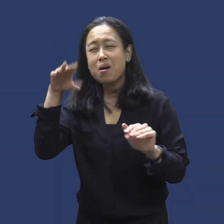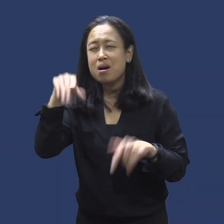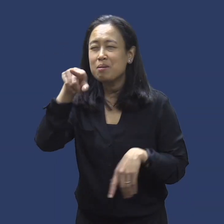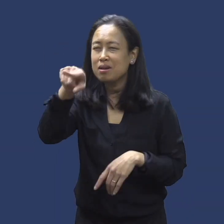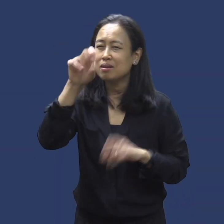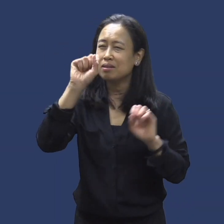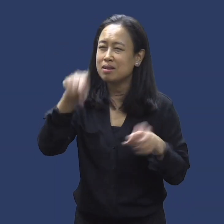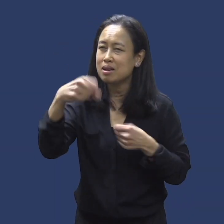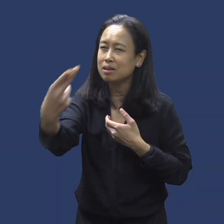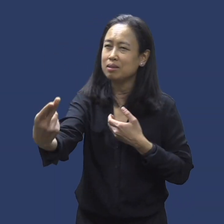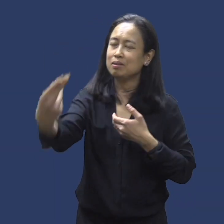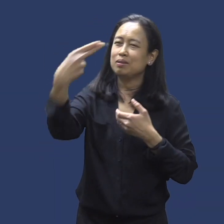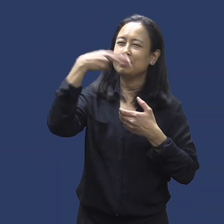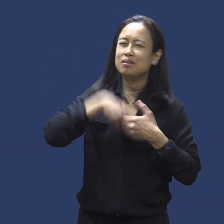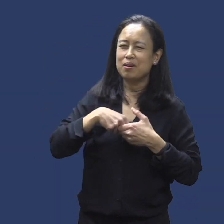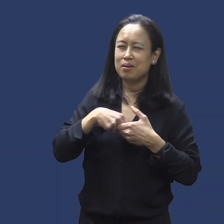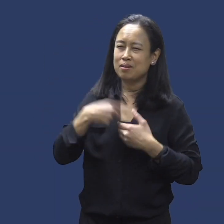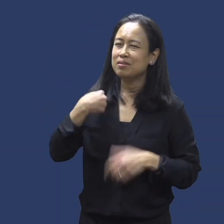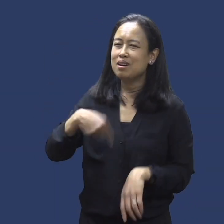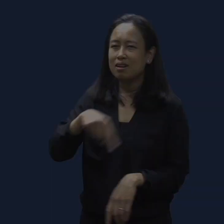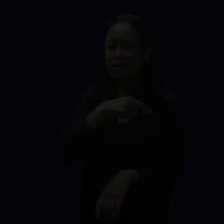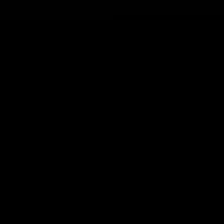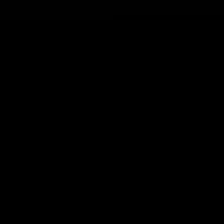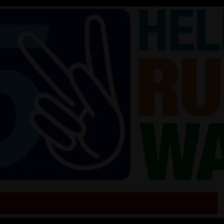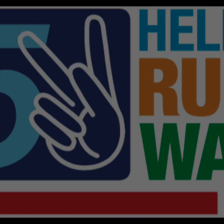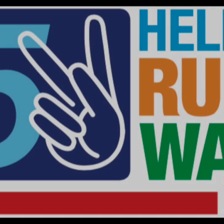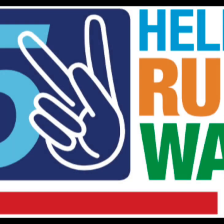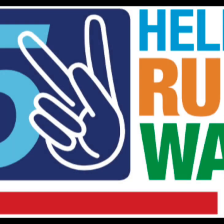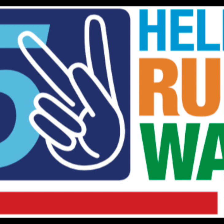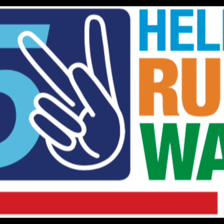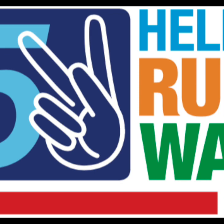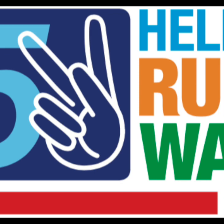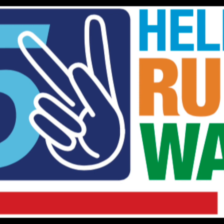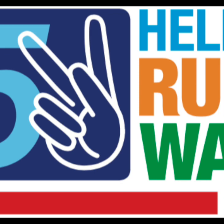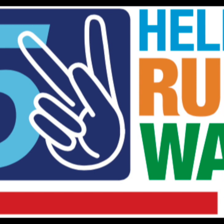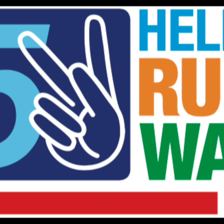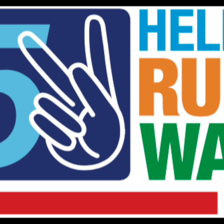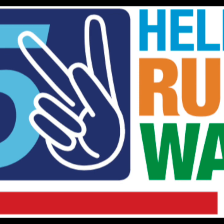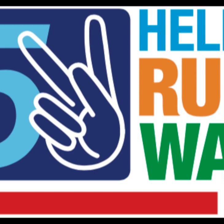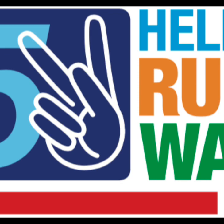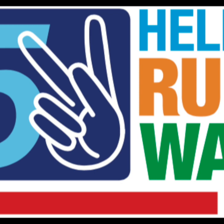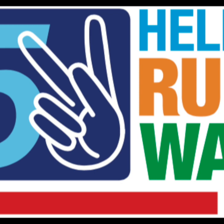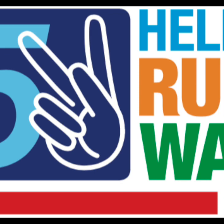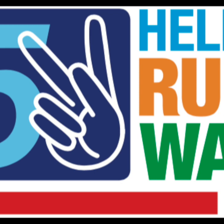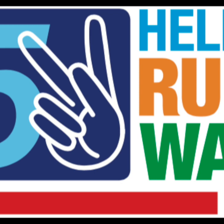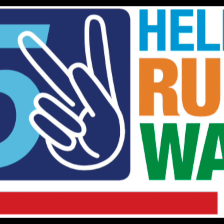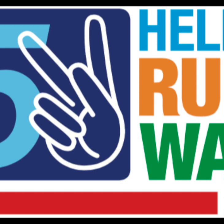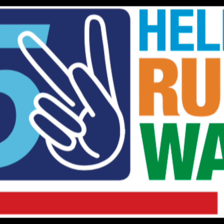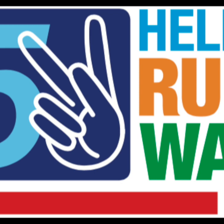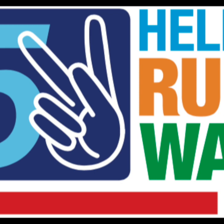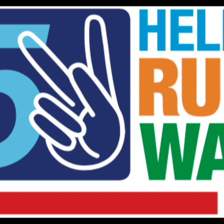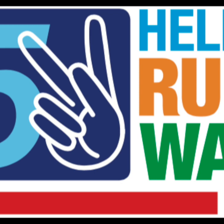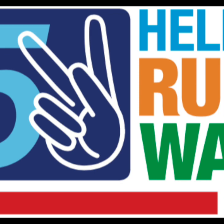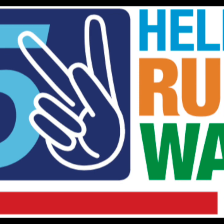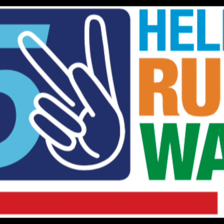I hope you can join us. Image of the Helens Run/Walk 2019 logo.